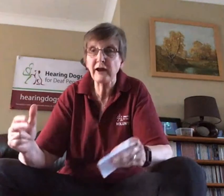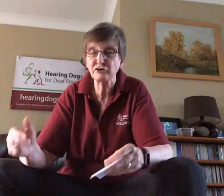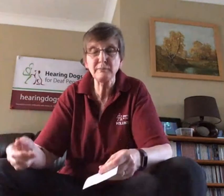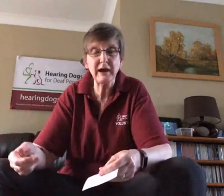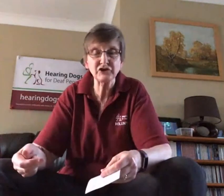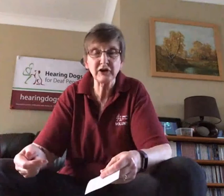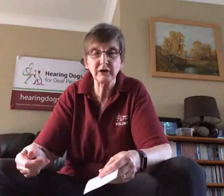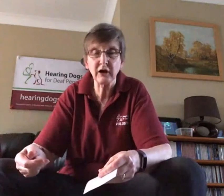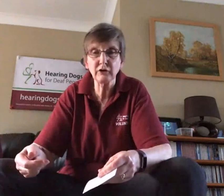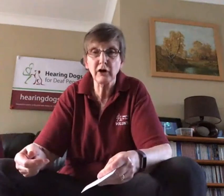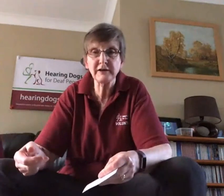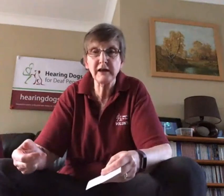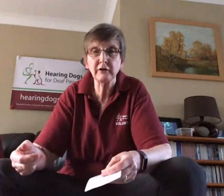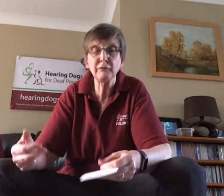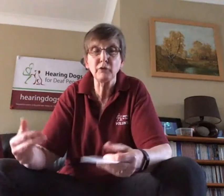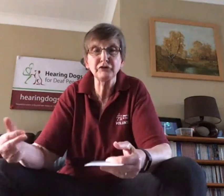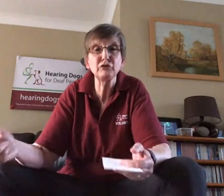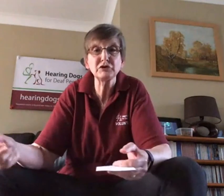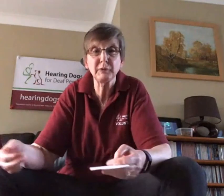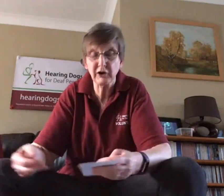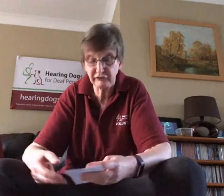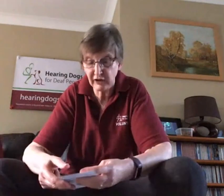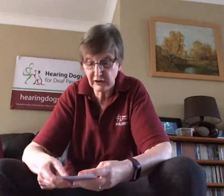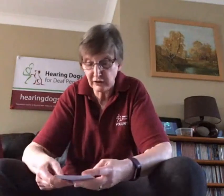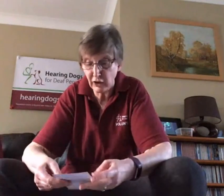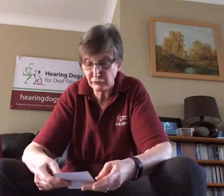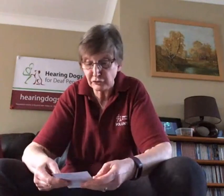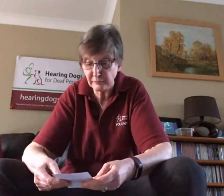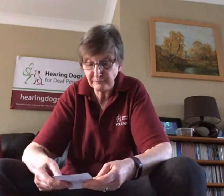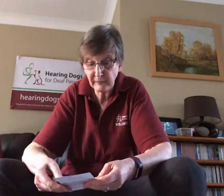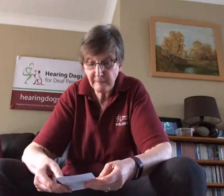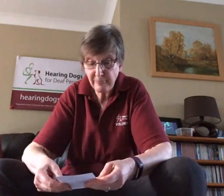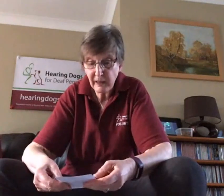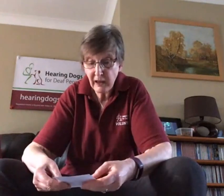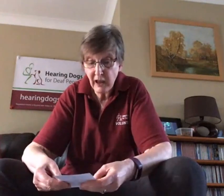matching a good idea of what sort of person he can go to.